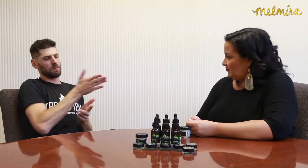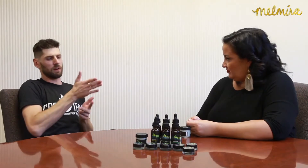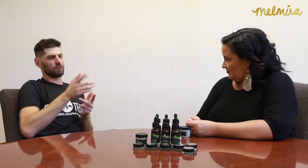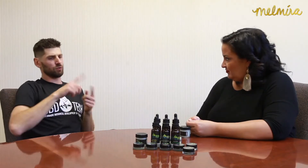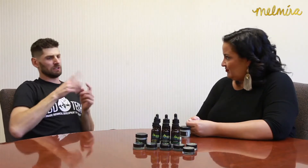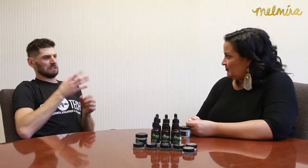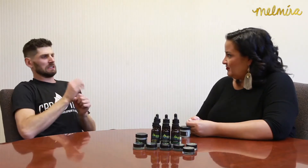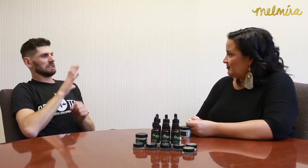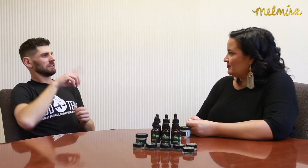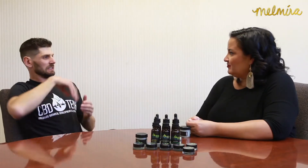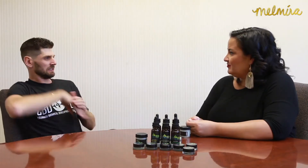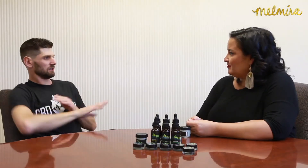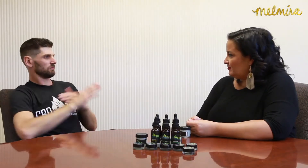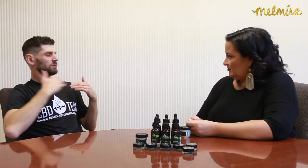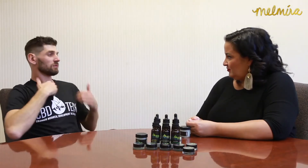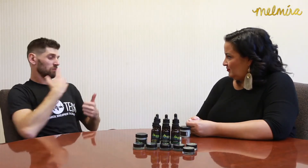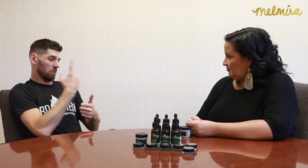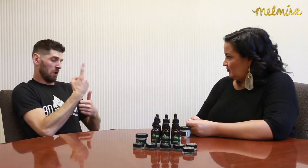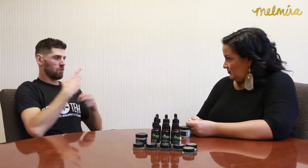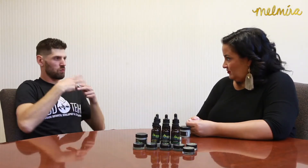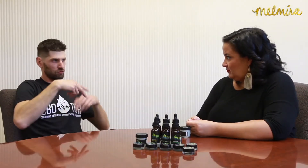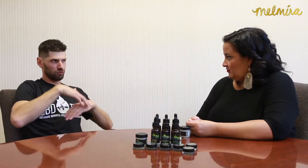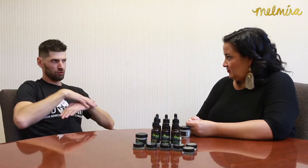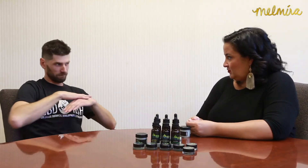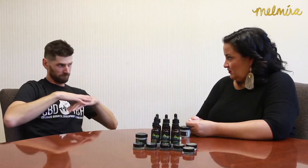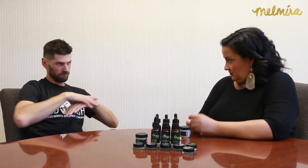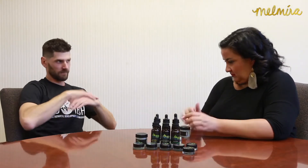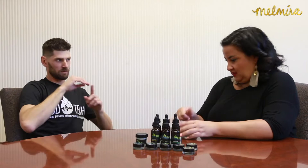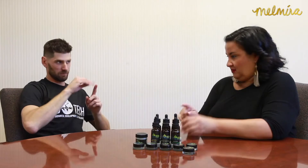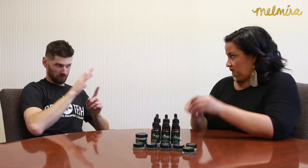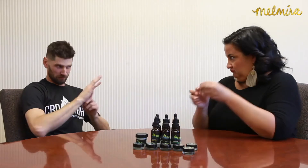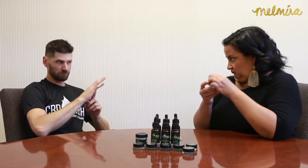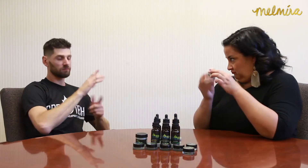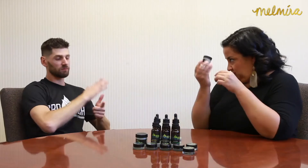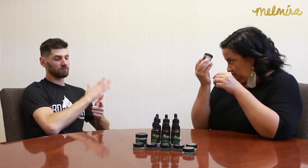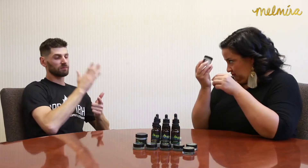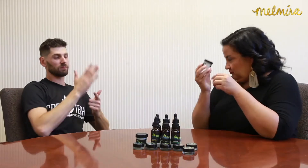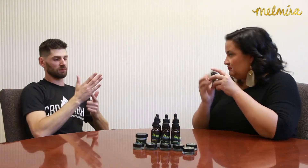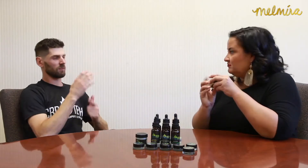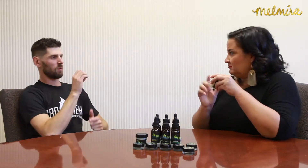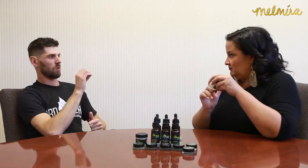There are 3 different ways to ingest CBD. First is through a cream.